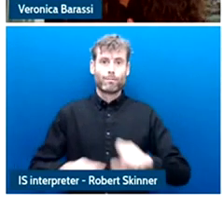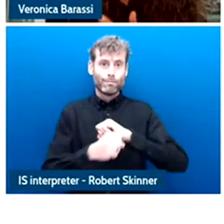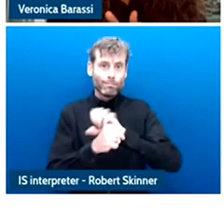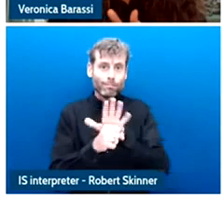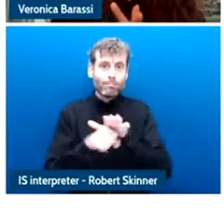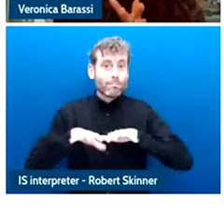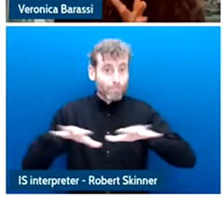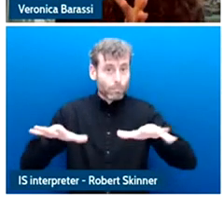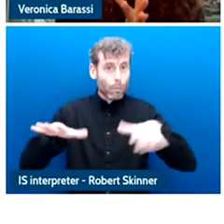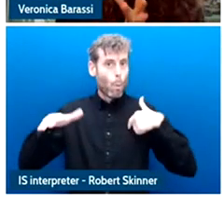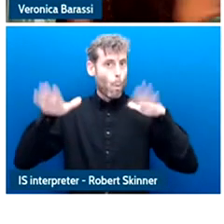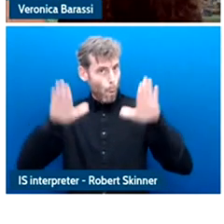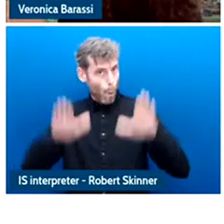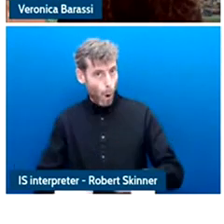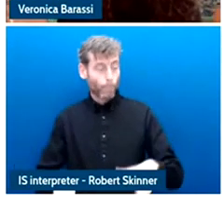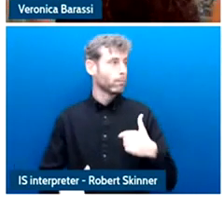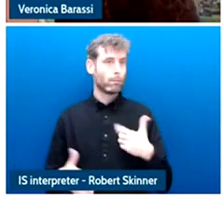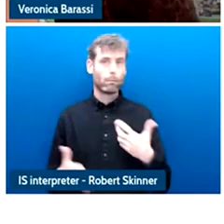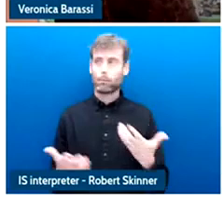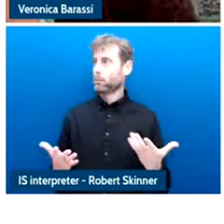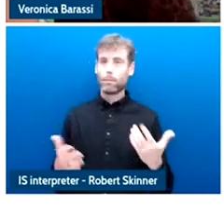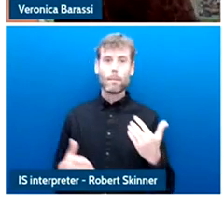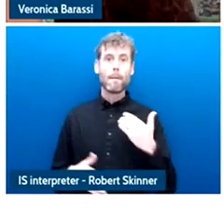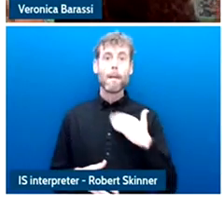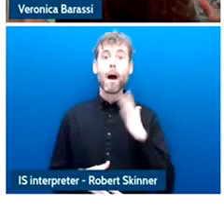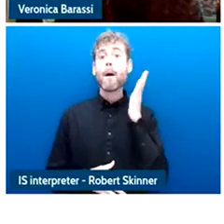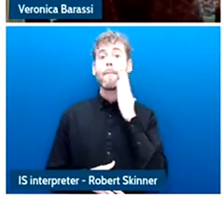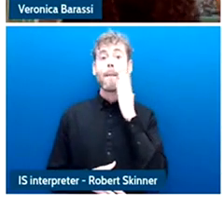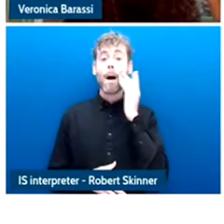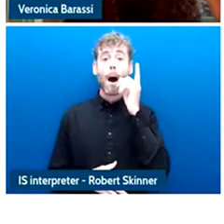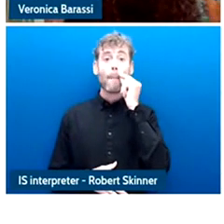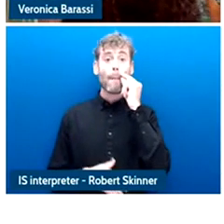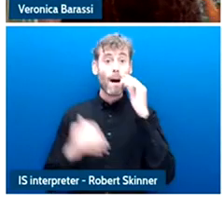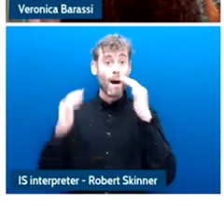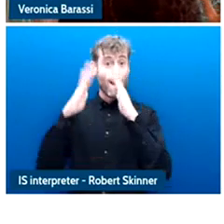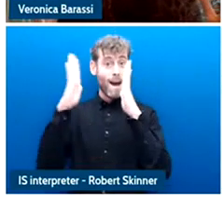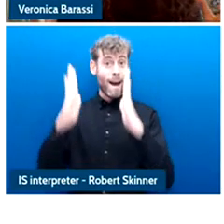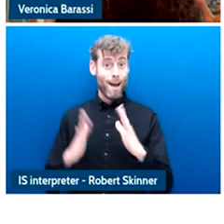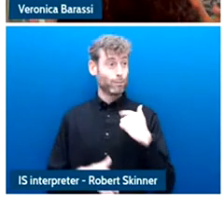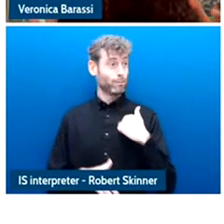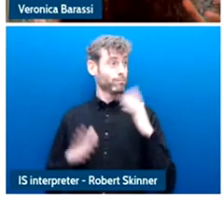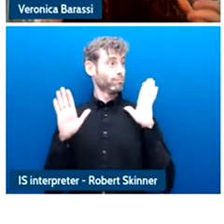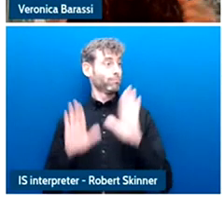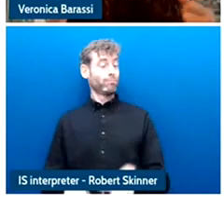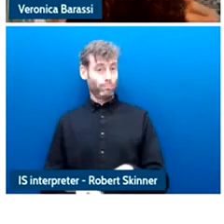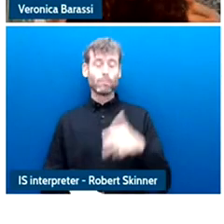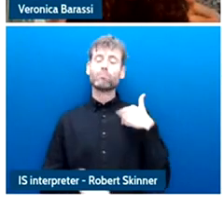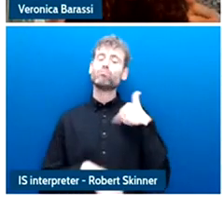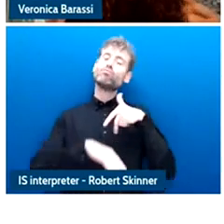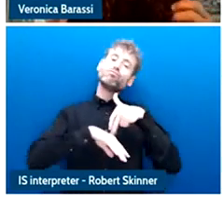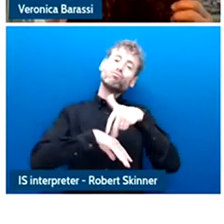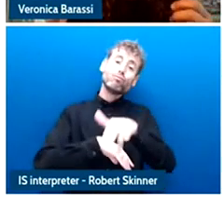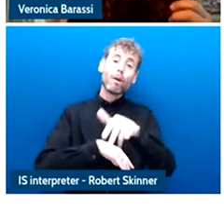house and my room of 40 years and when I walked into my room, I actually was